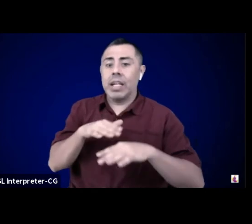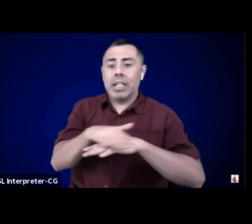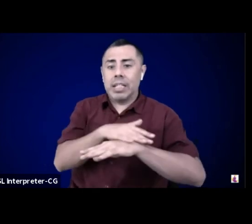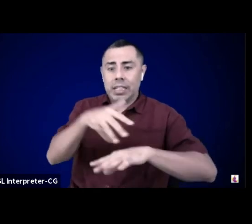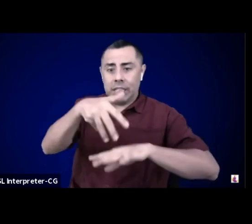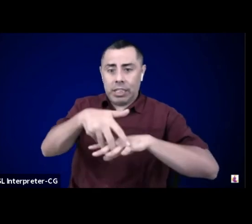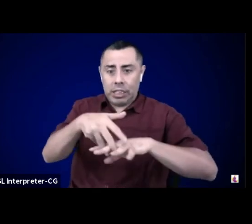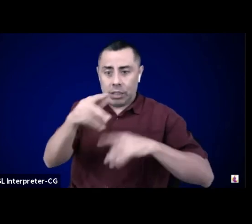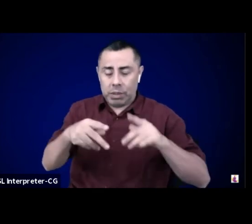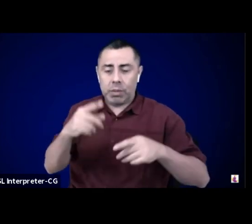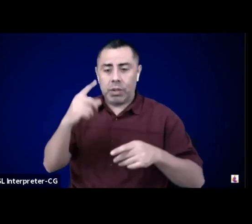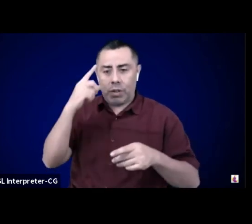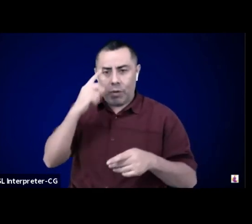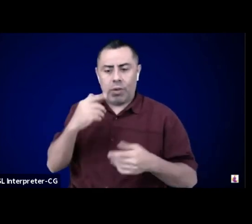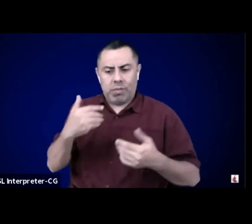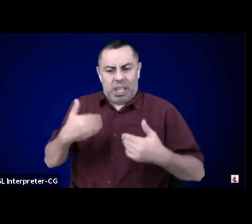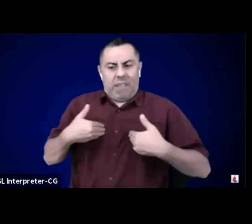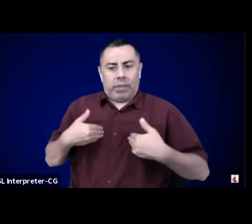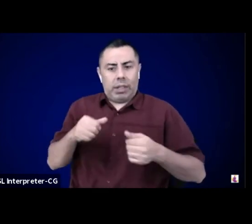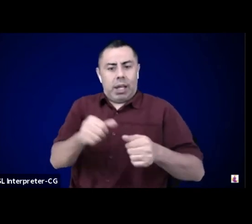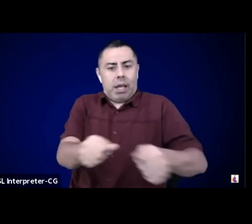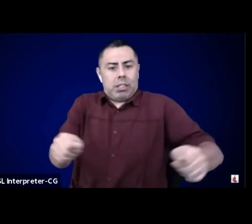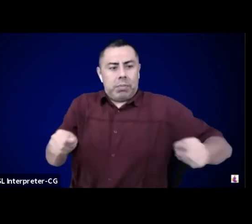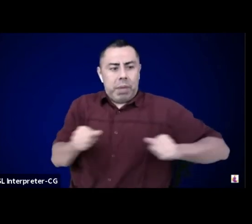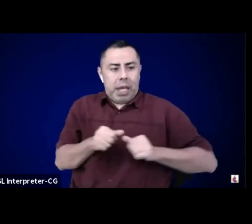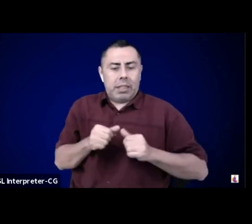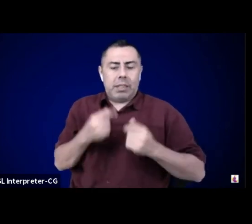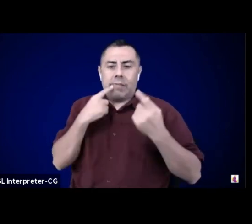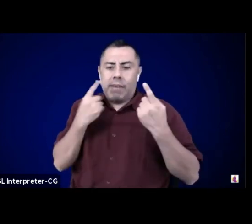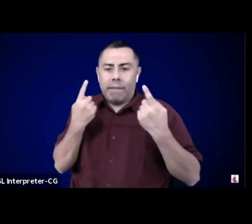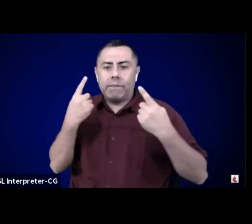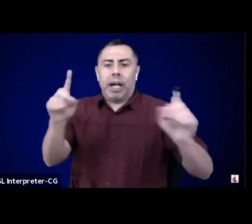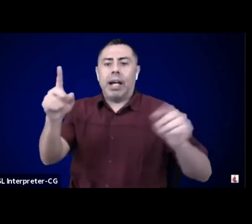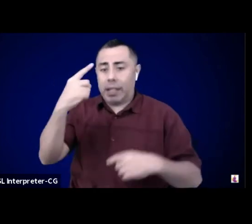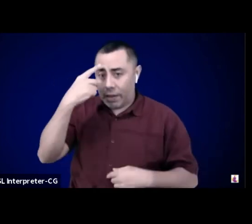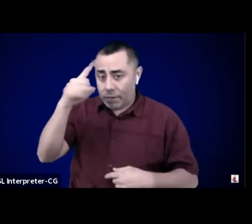If you would please get out a scratch piece of paper and a pen.